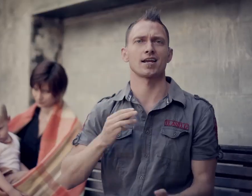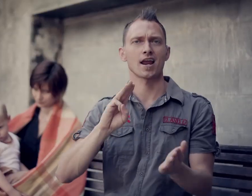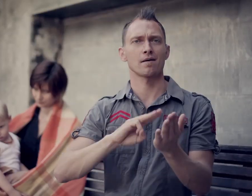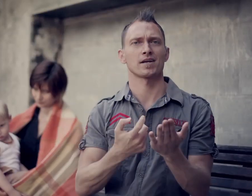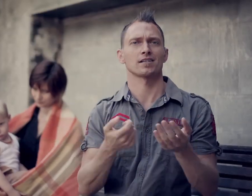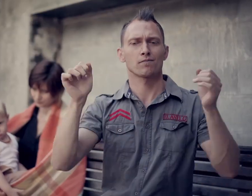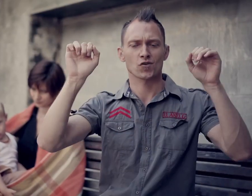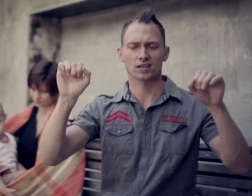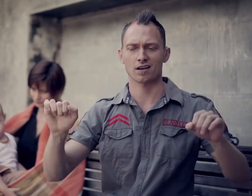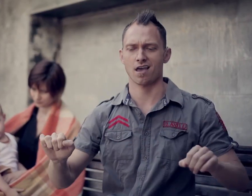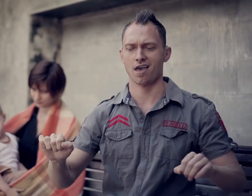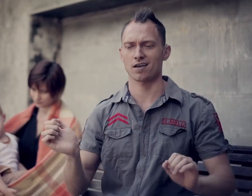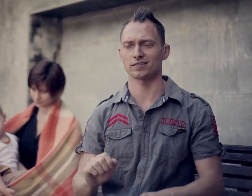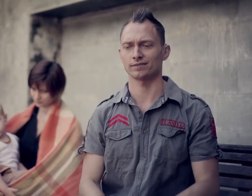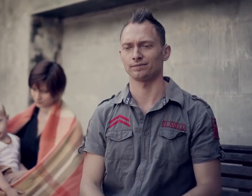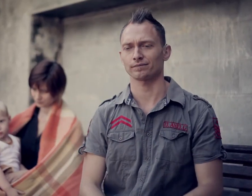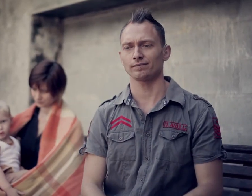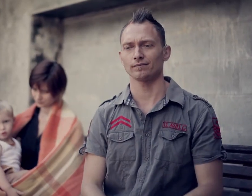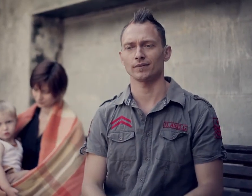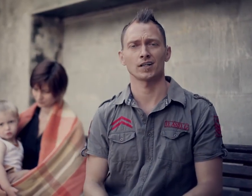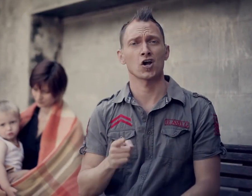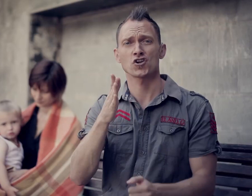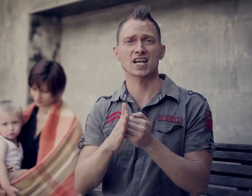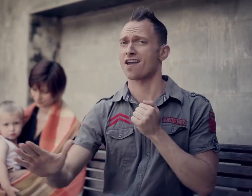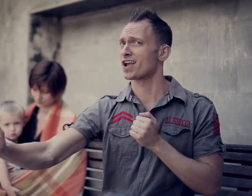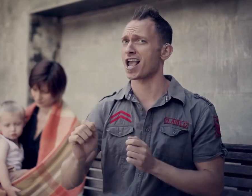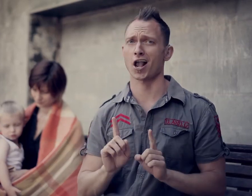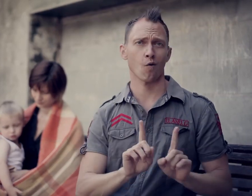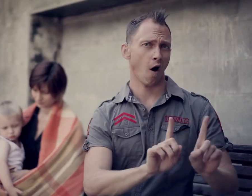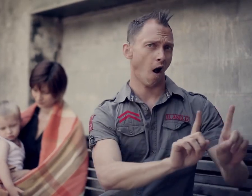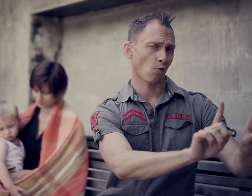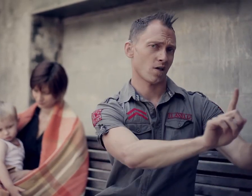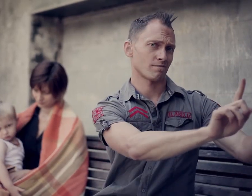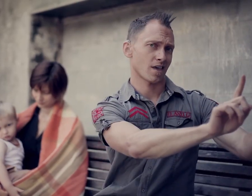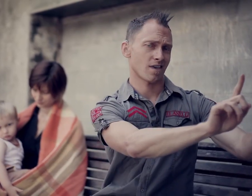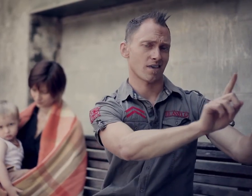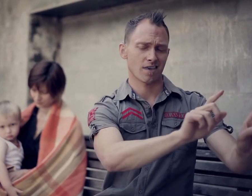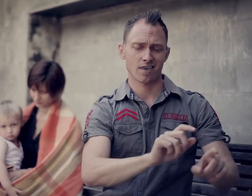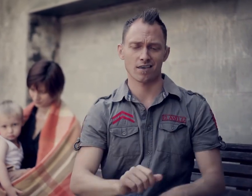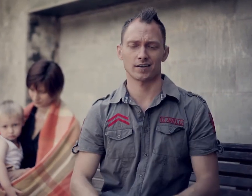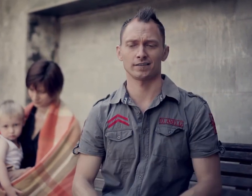Dear Mr President, You'll never take a walk with me...